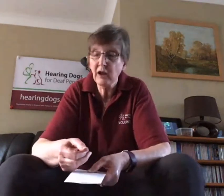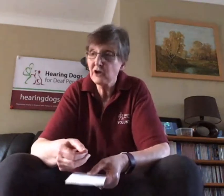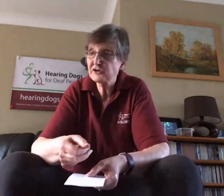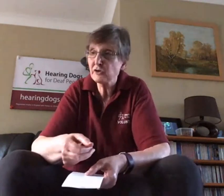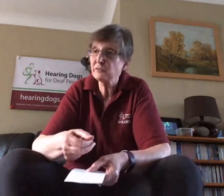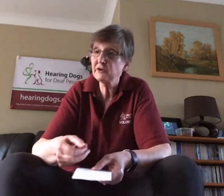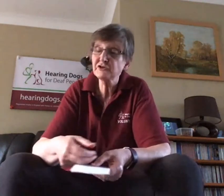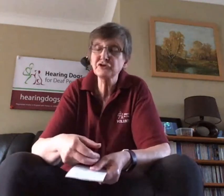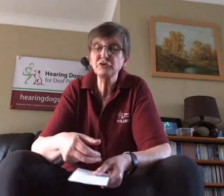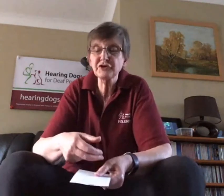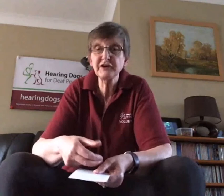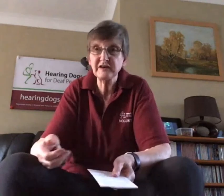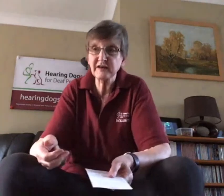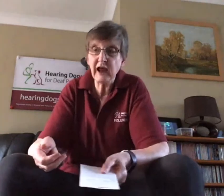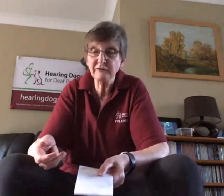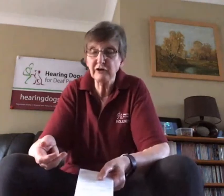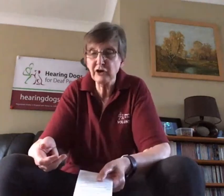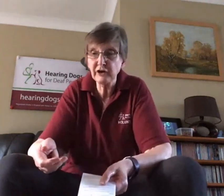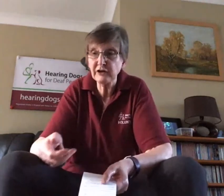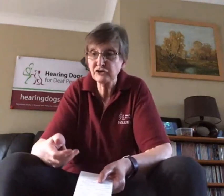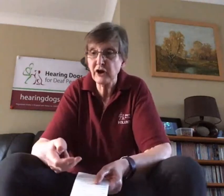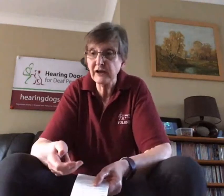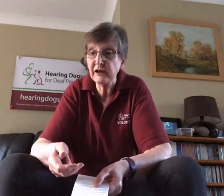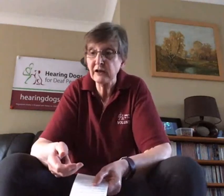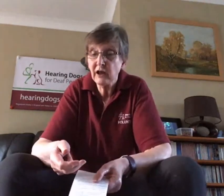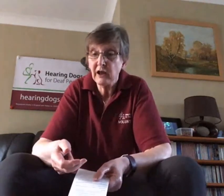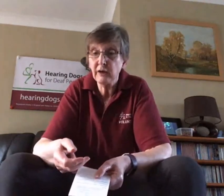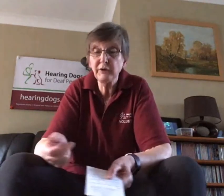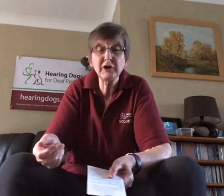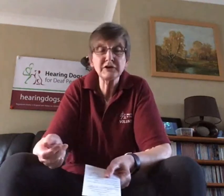So these are the sorts of things he's going to have to learn in training; he will now